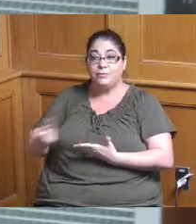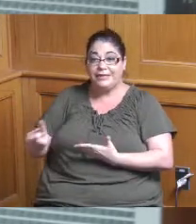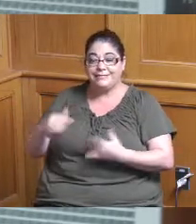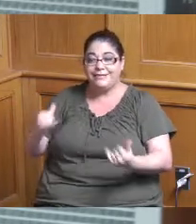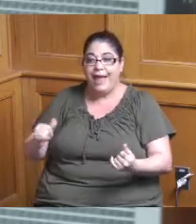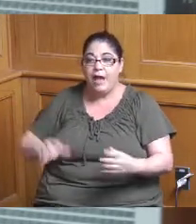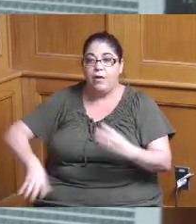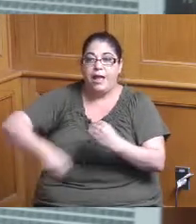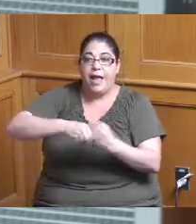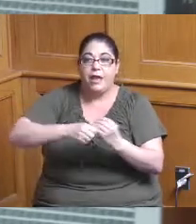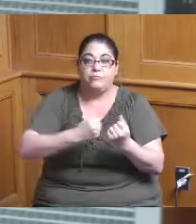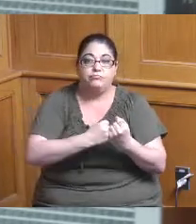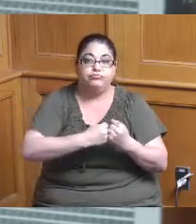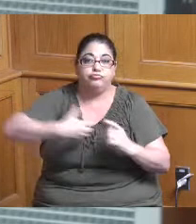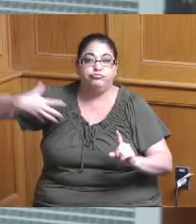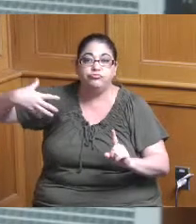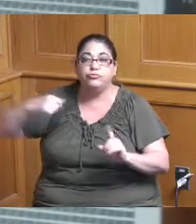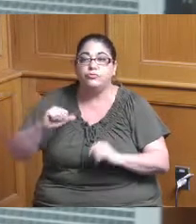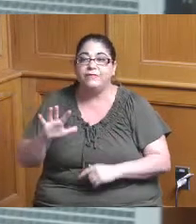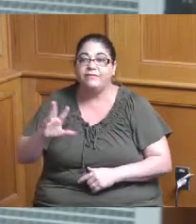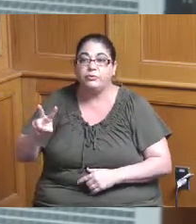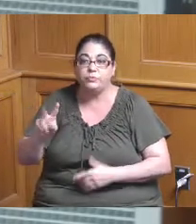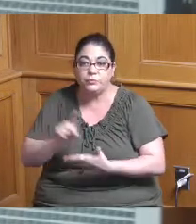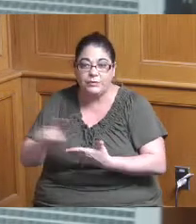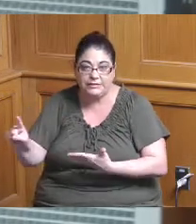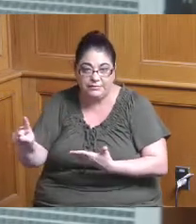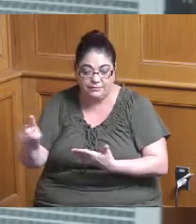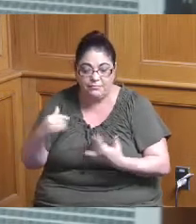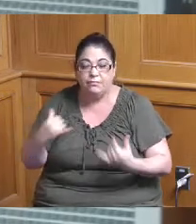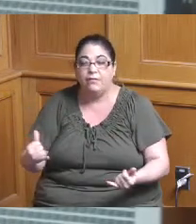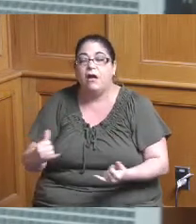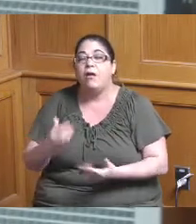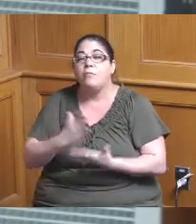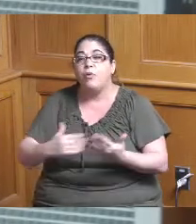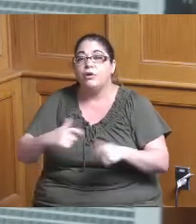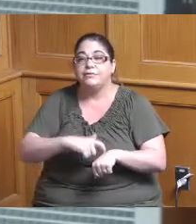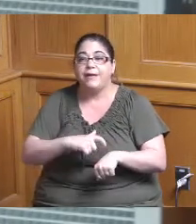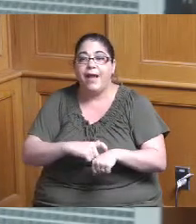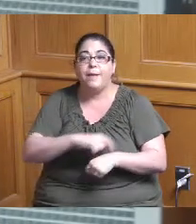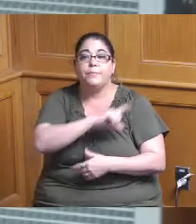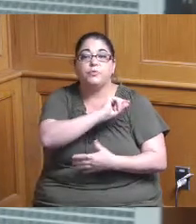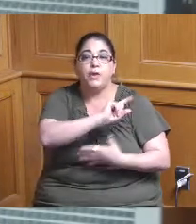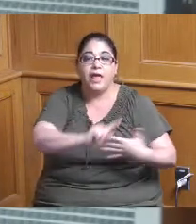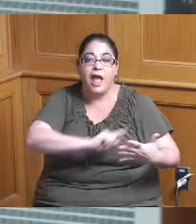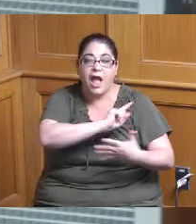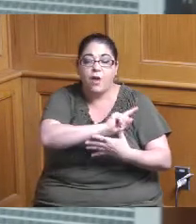but it's a it's a part-time program for which a fellow would work no more than 20 hours a week we